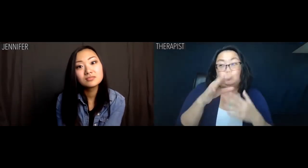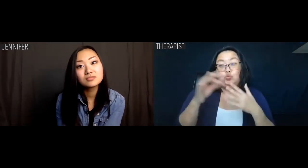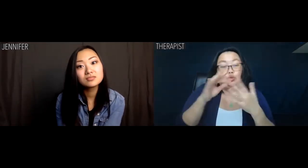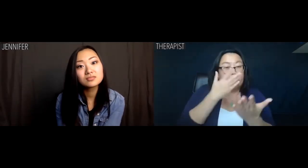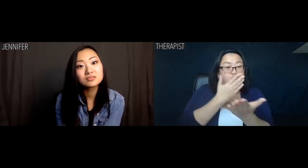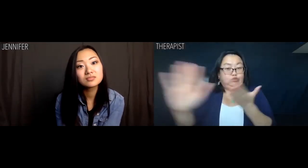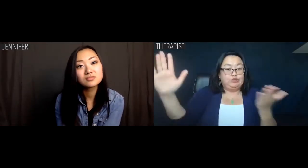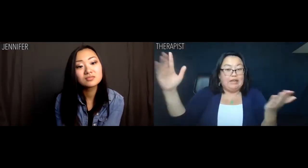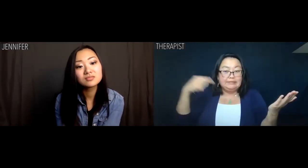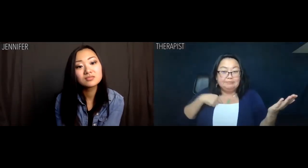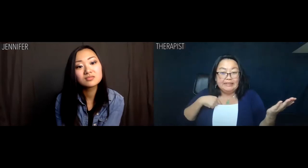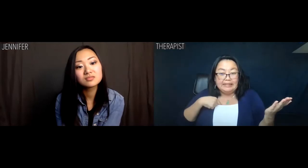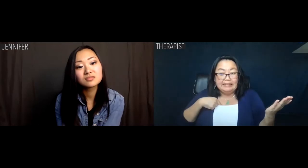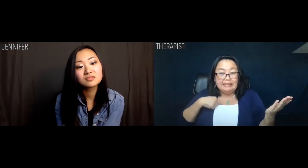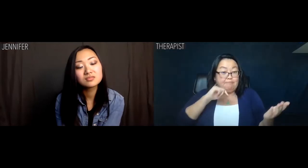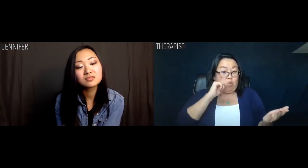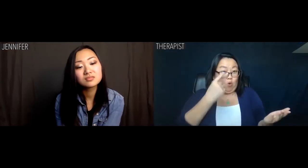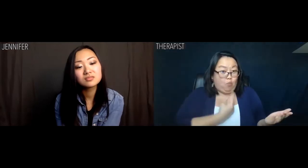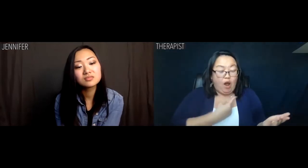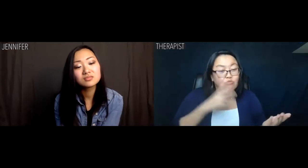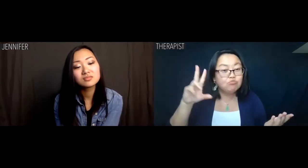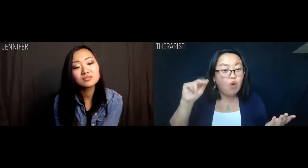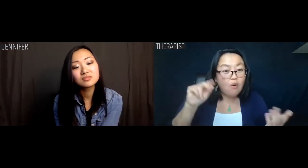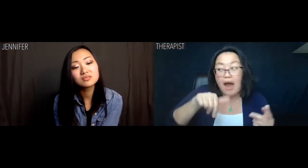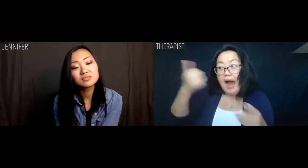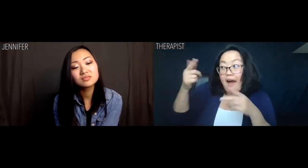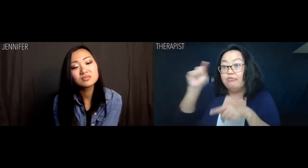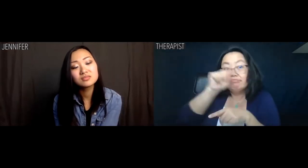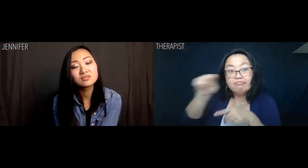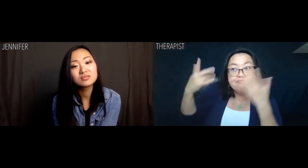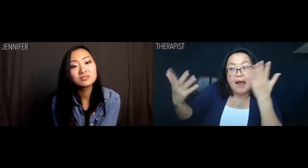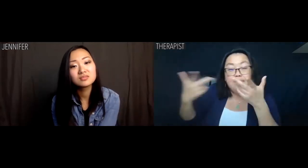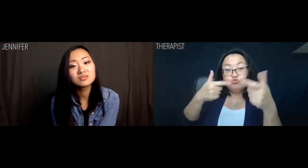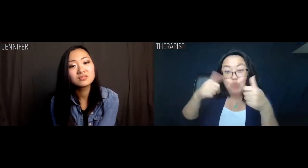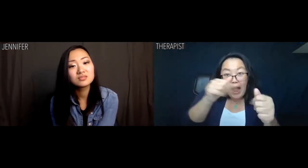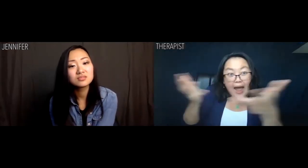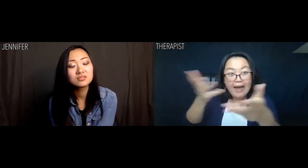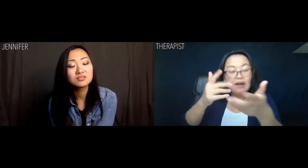Well, if that's your attitude, I'm not the one to wake you up to the fact that you are completely closed off from what you actually want.